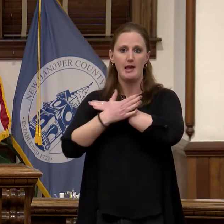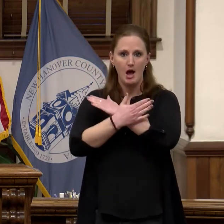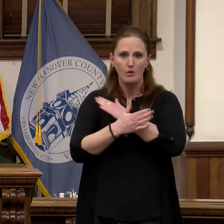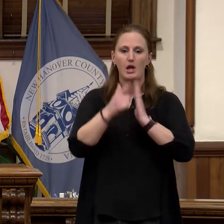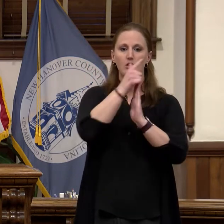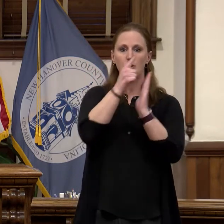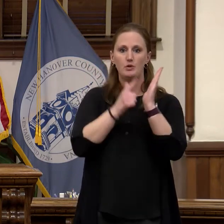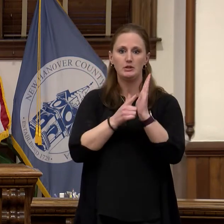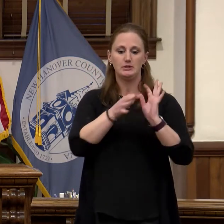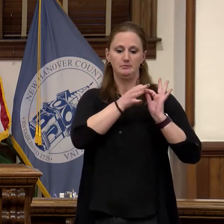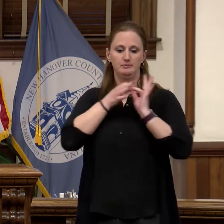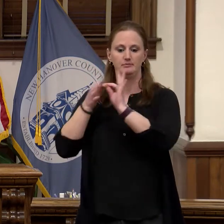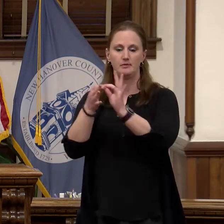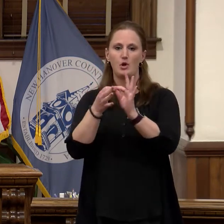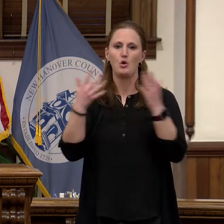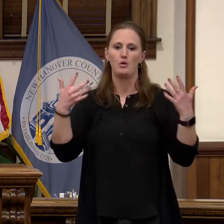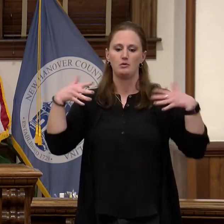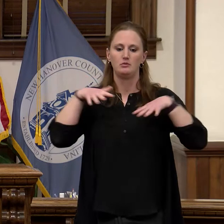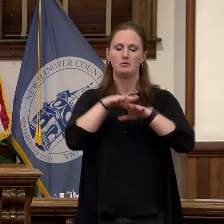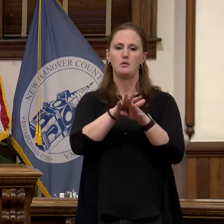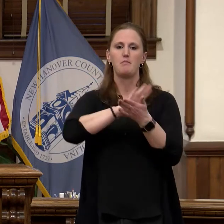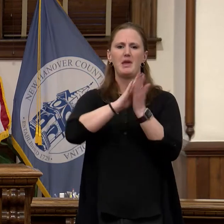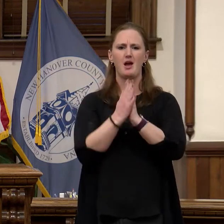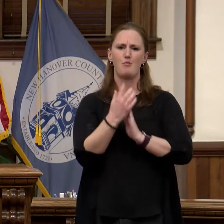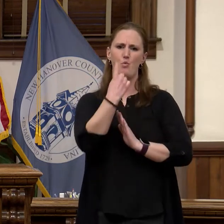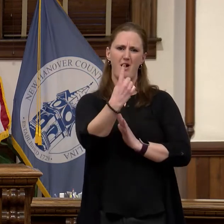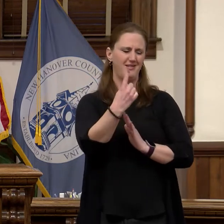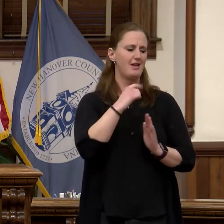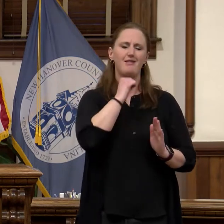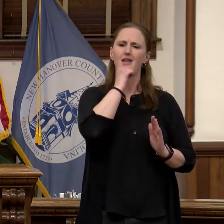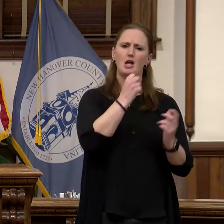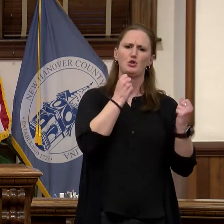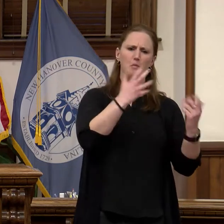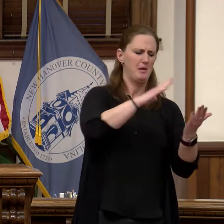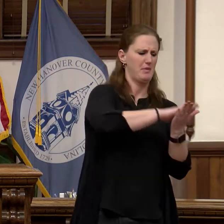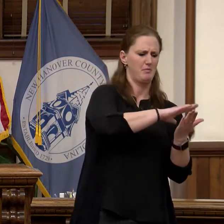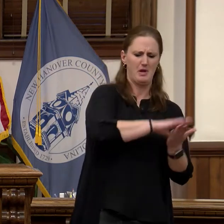development codes into one document organized so the regulator's work